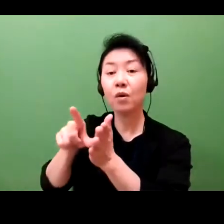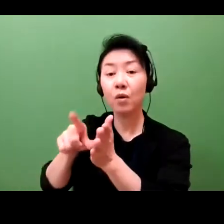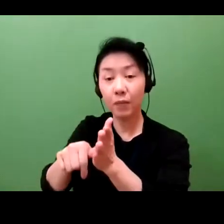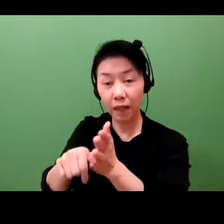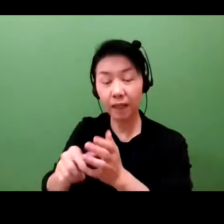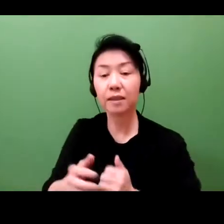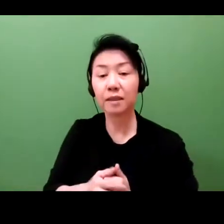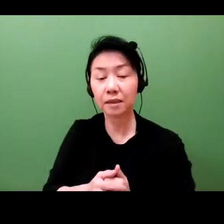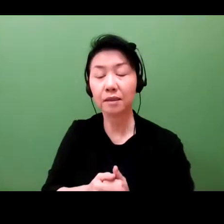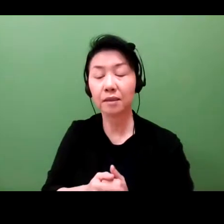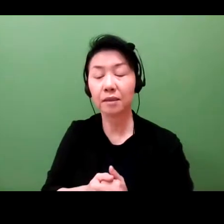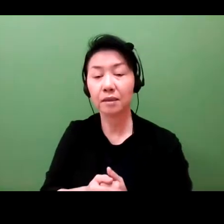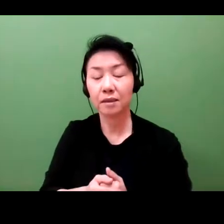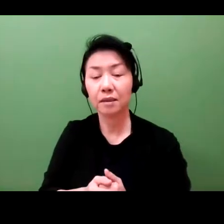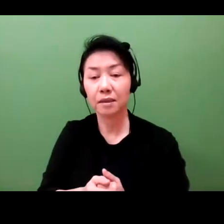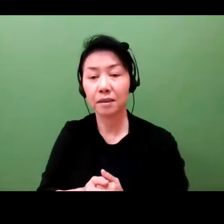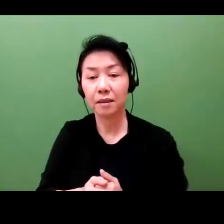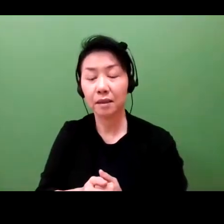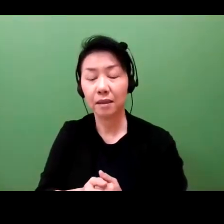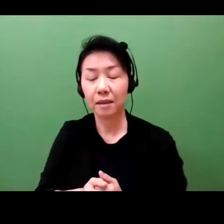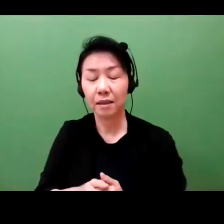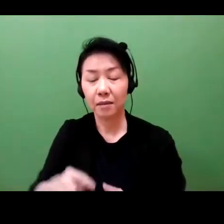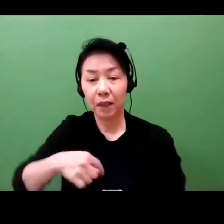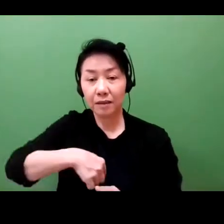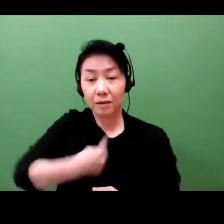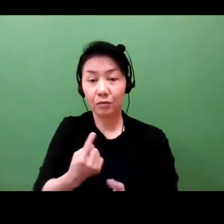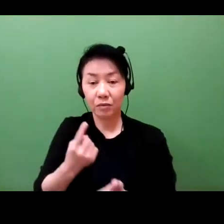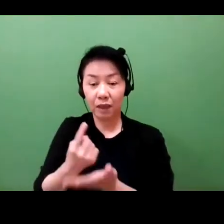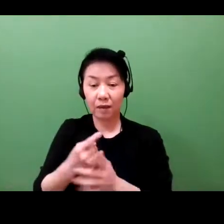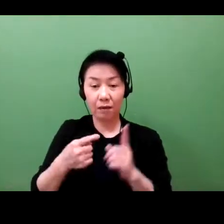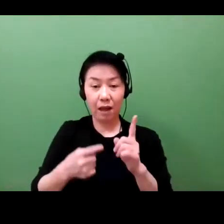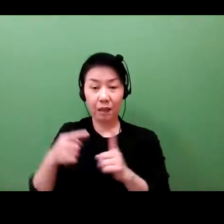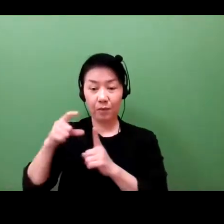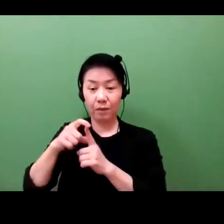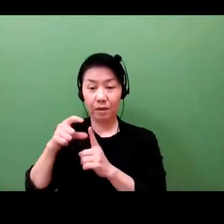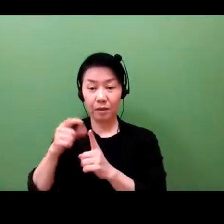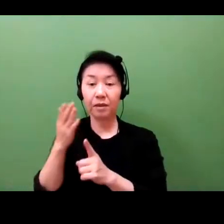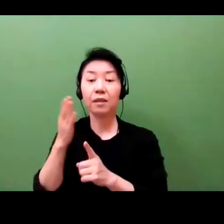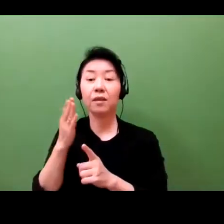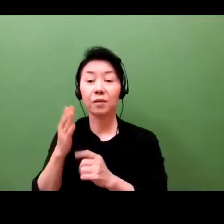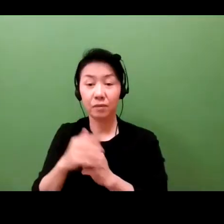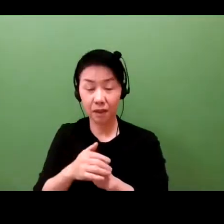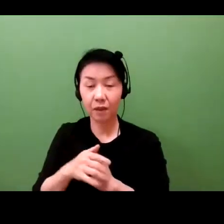that you were diligent, you understand what you need to do, and you're savvy enough to be able to get that patent